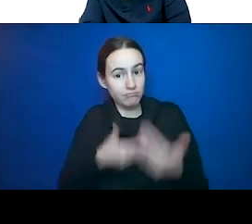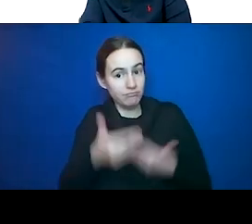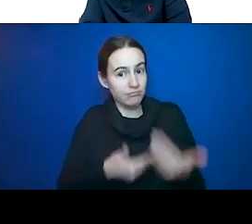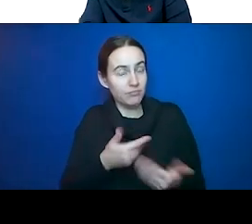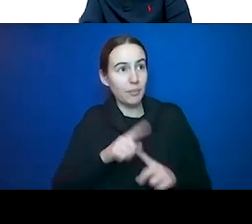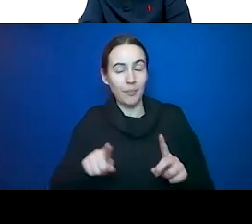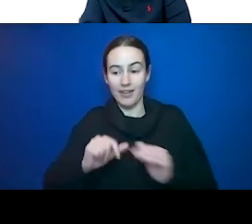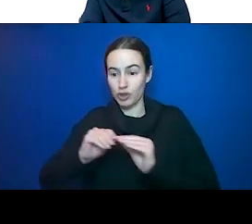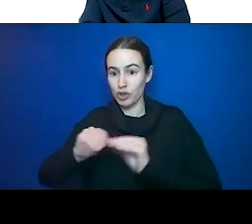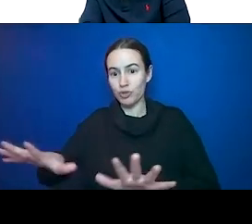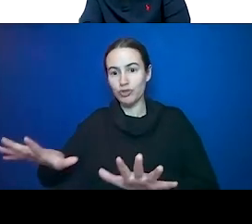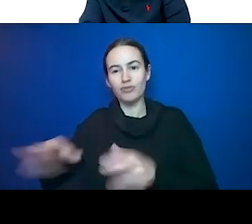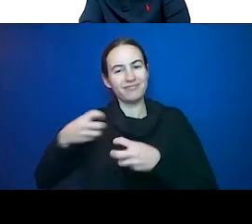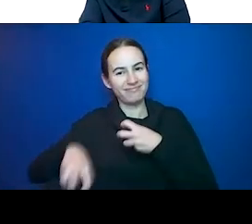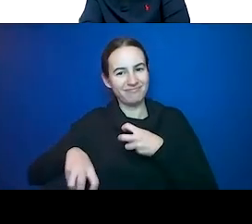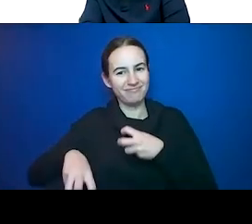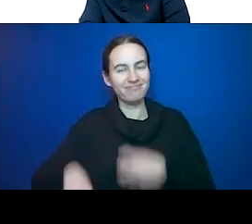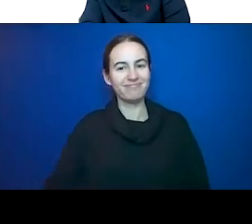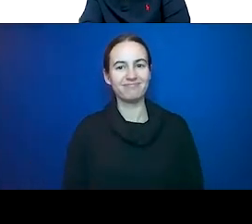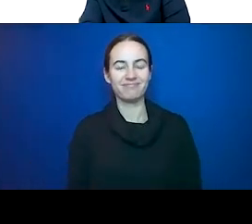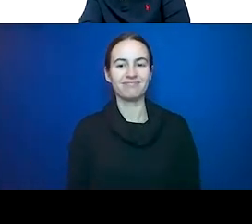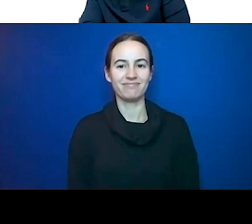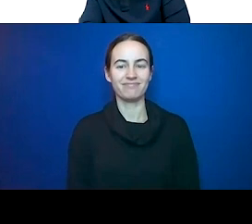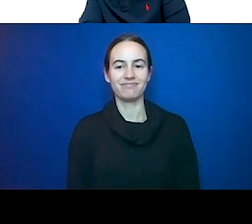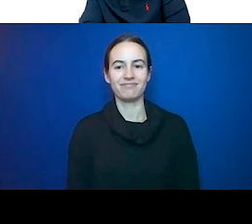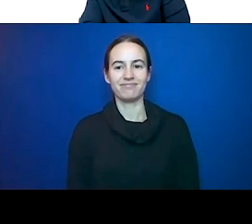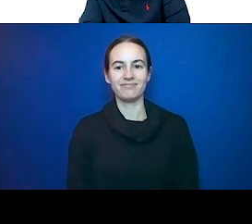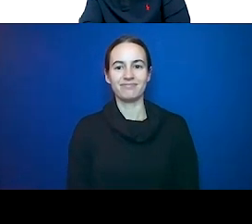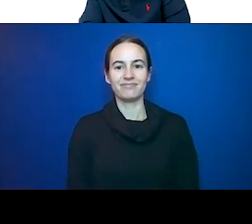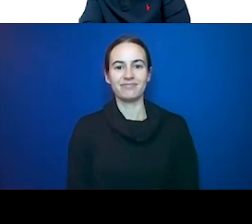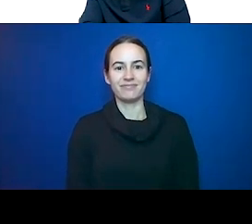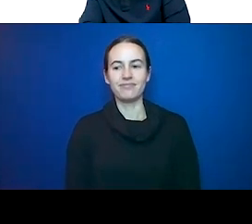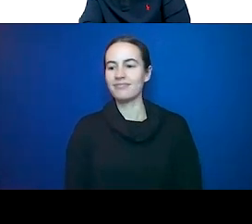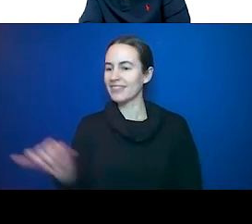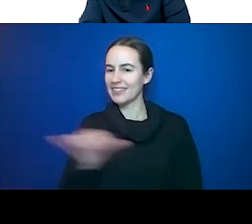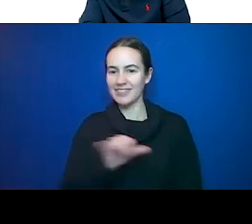And we face the same thing in lifestyle medicine. How do we get it to the people. Again,